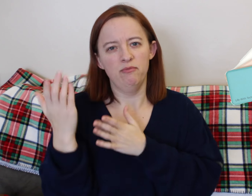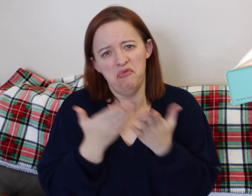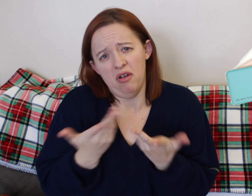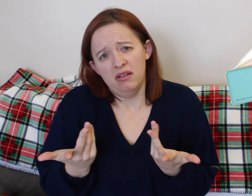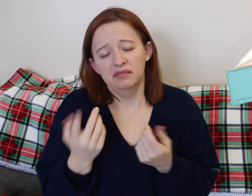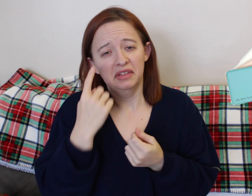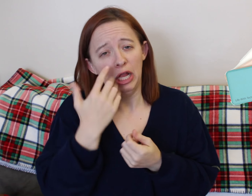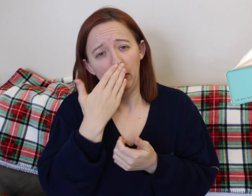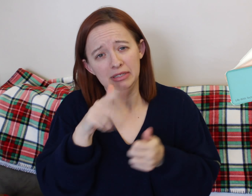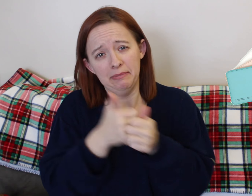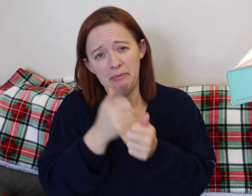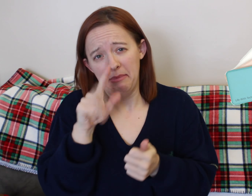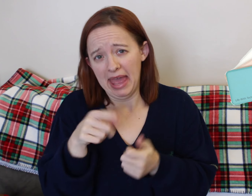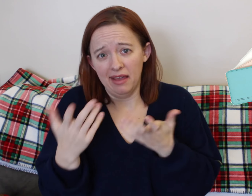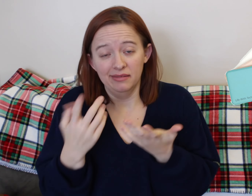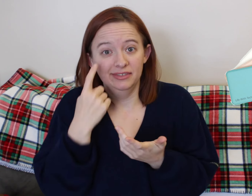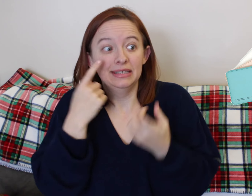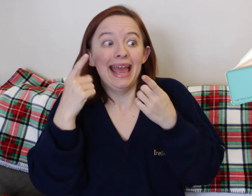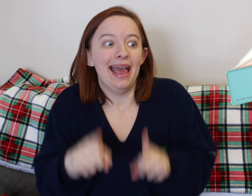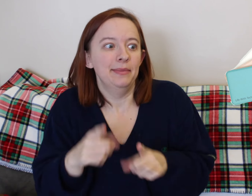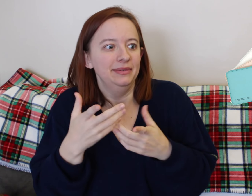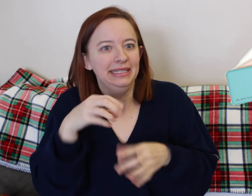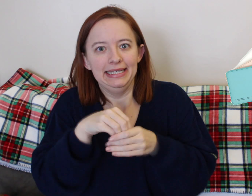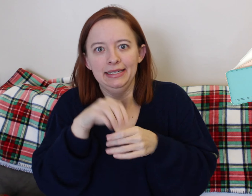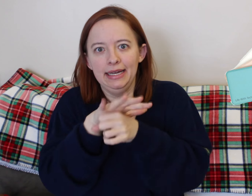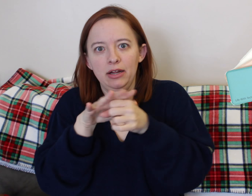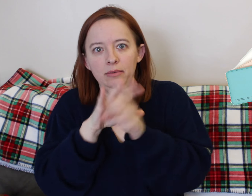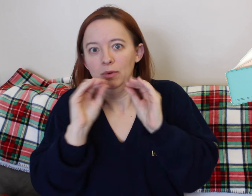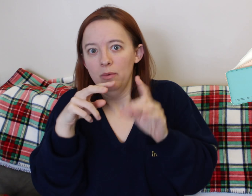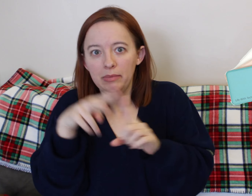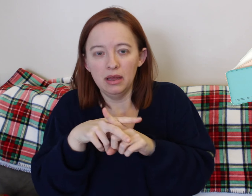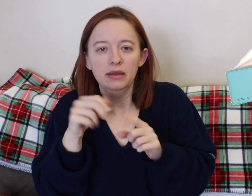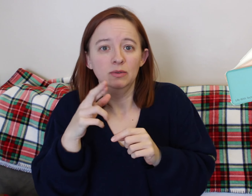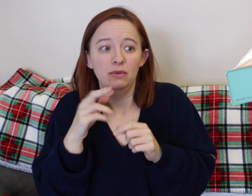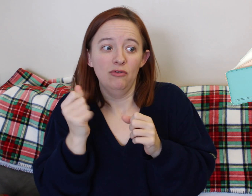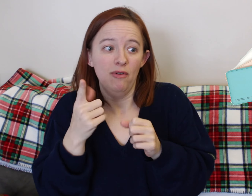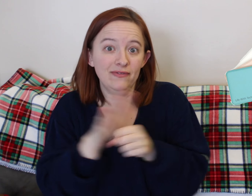cord for whatever your phone is, definitely! Another thing was an external battery.